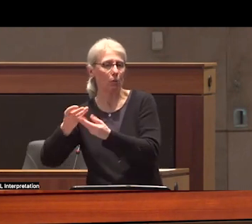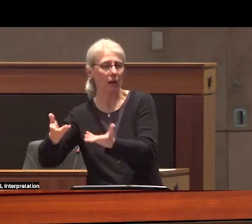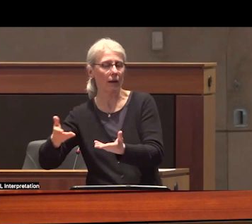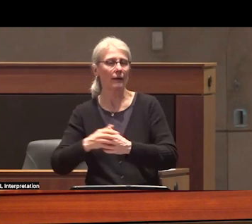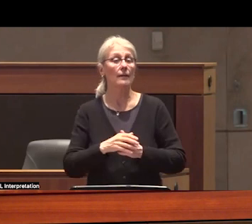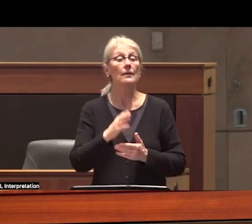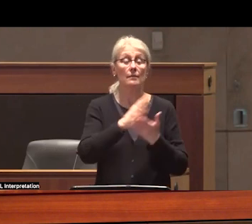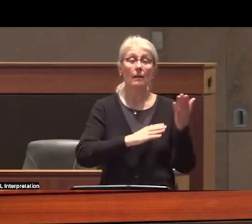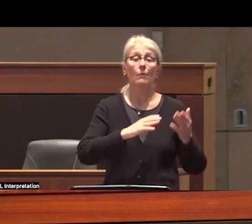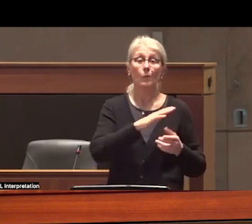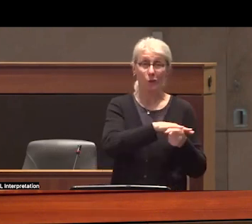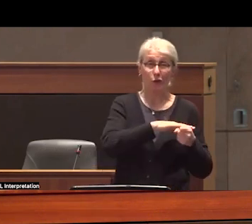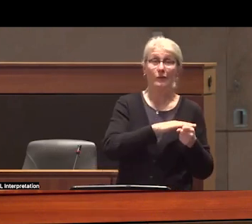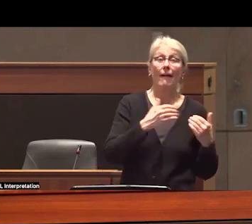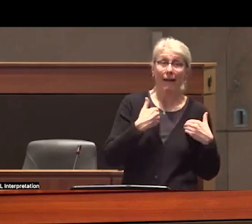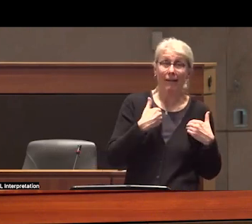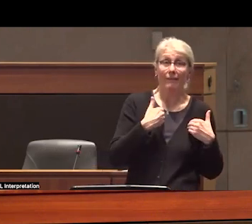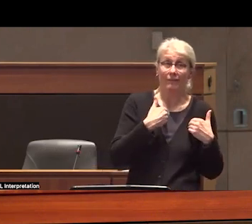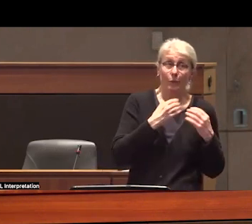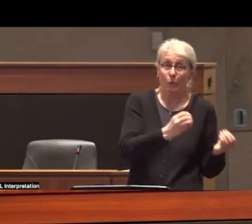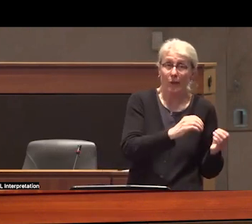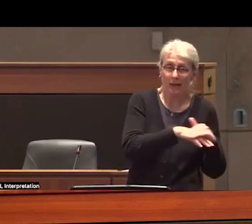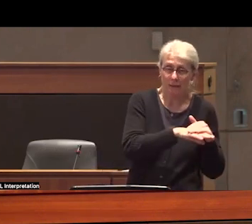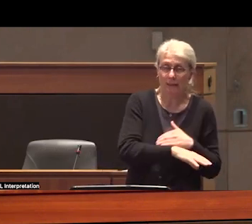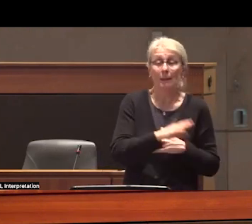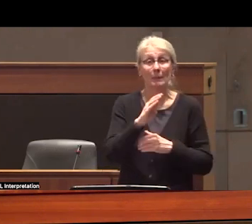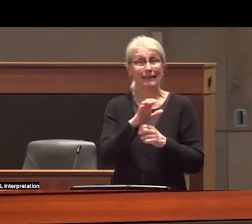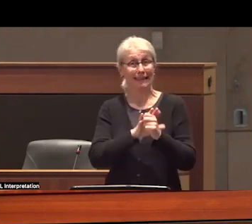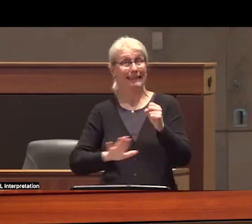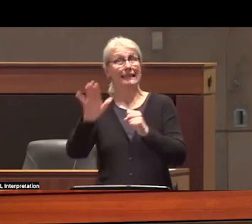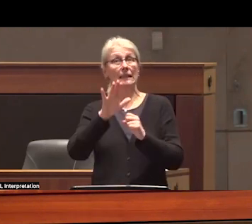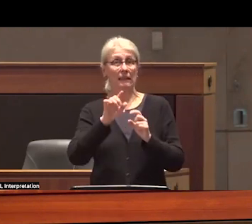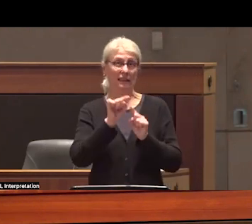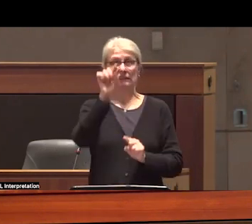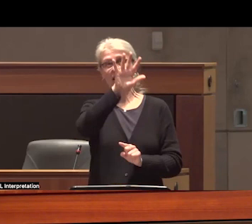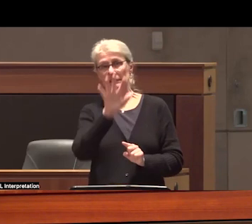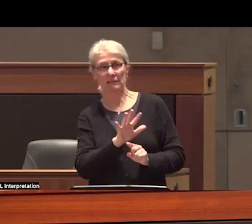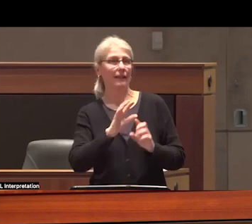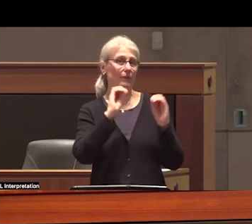have any access to Safe Supply whatsoever and BC as a province is technically one of them now the